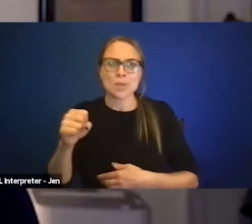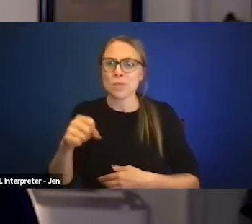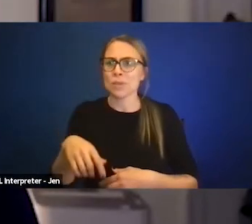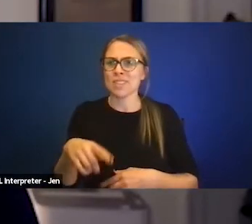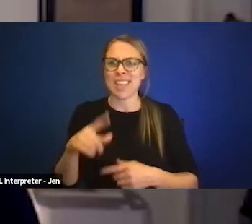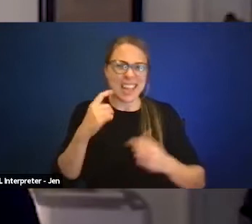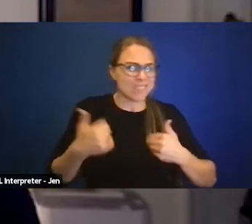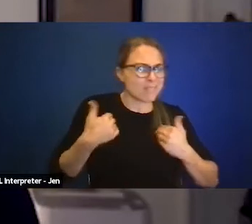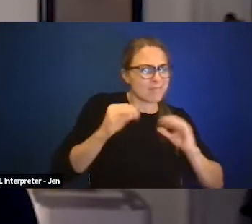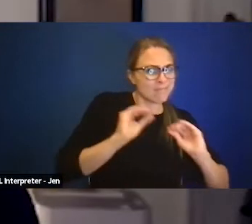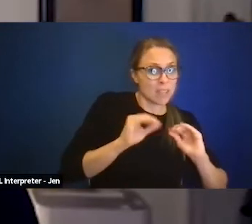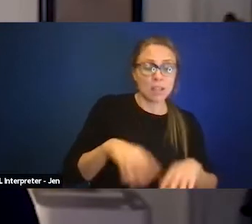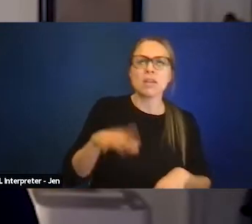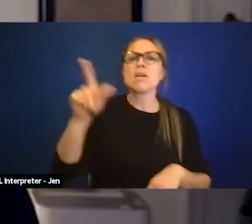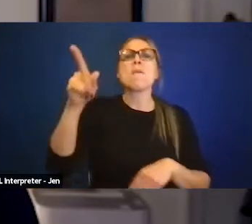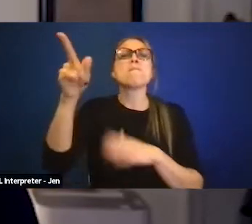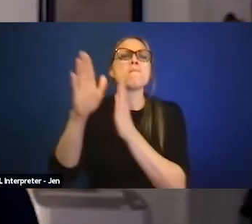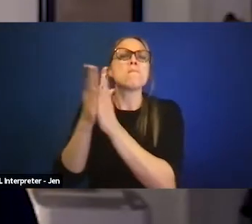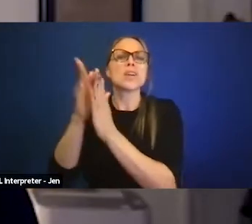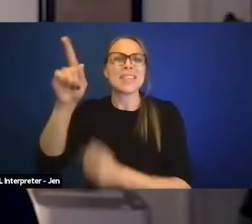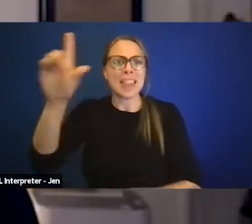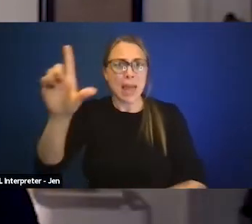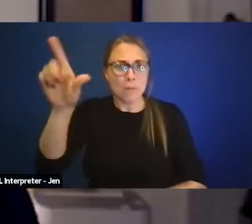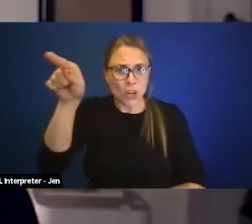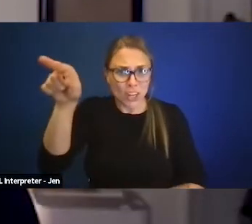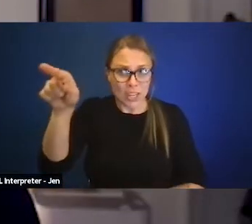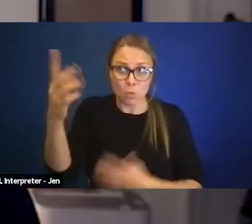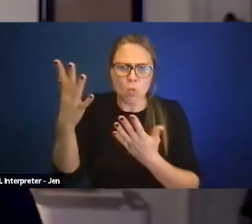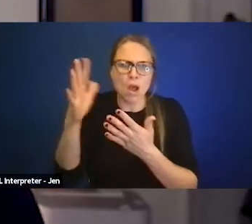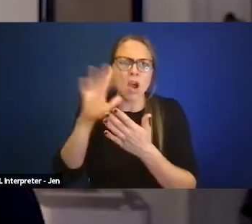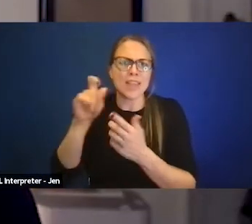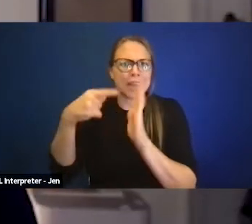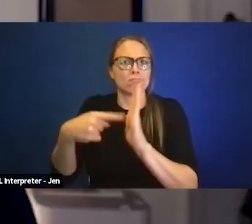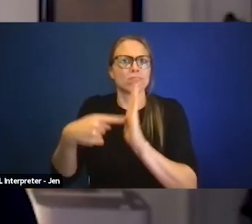Are those books reflective of learning around disability in a positive way?